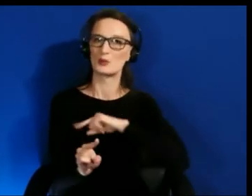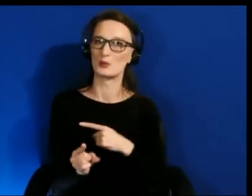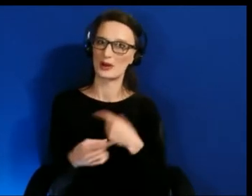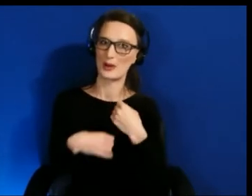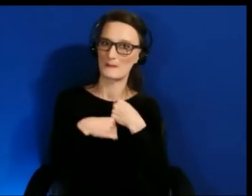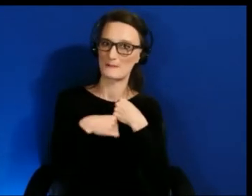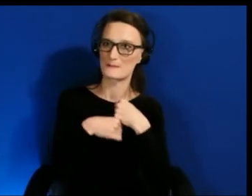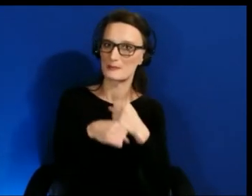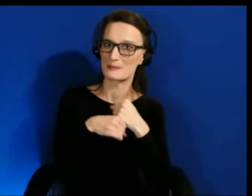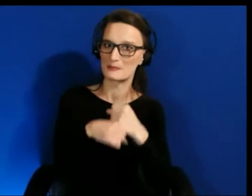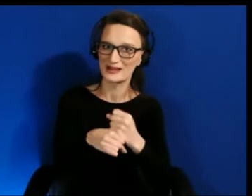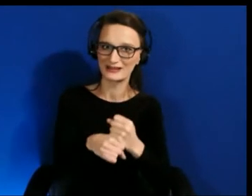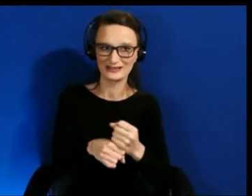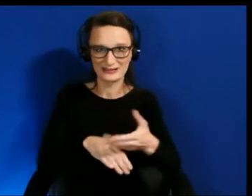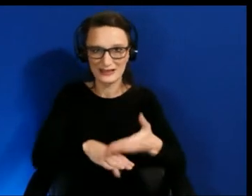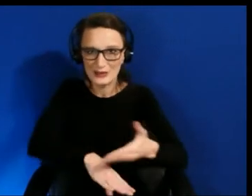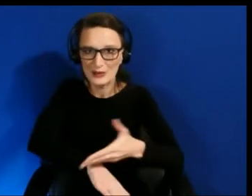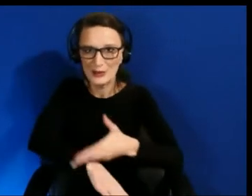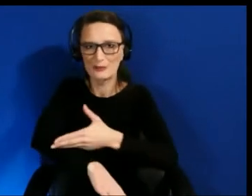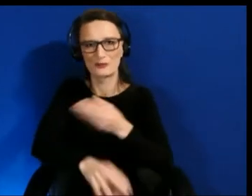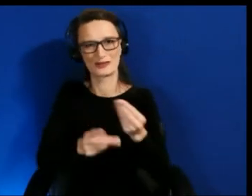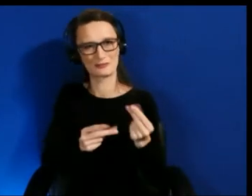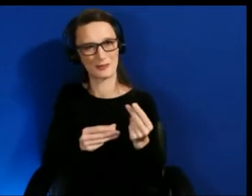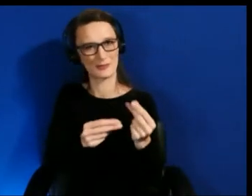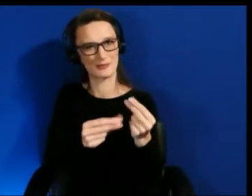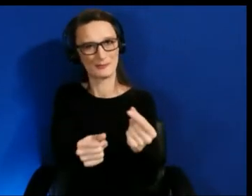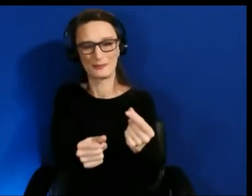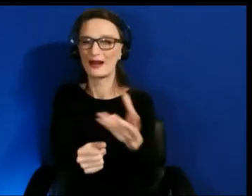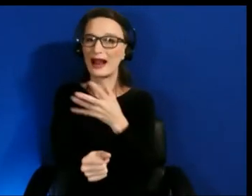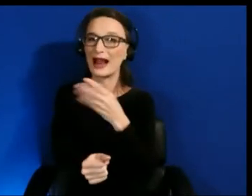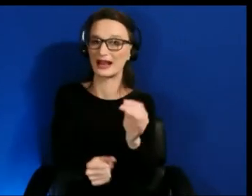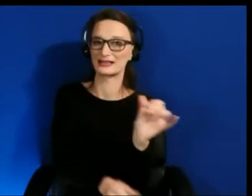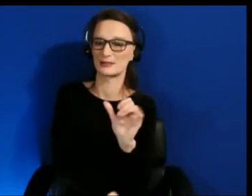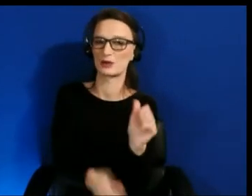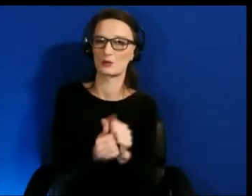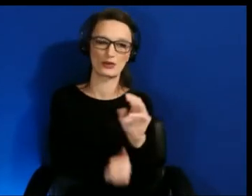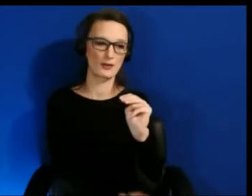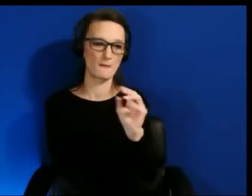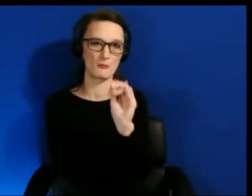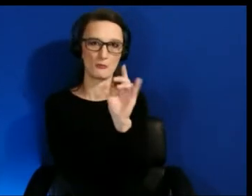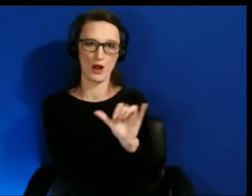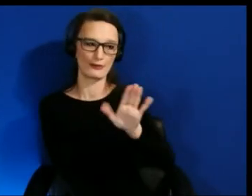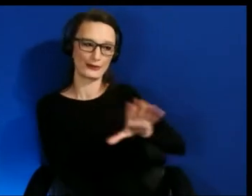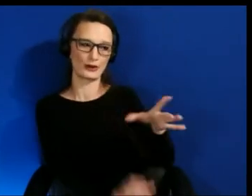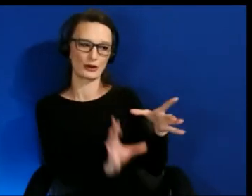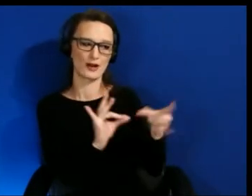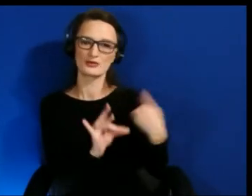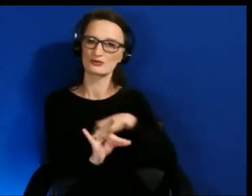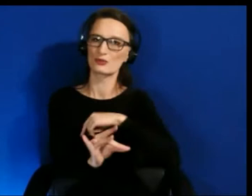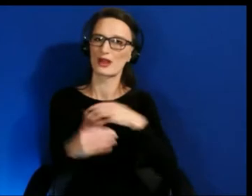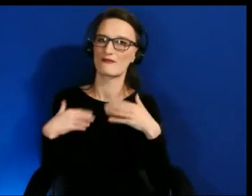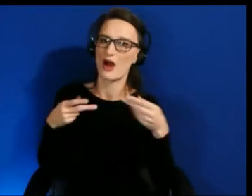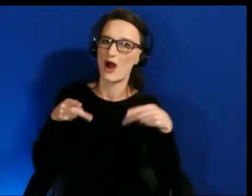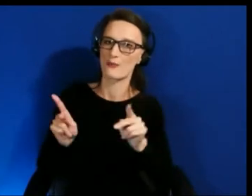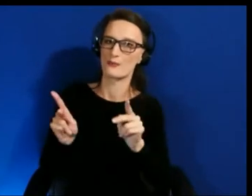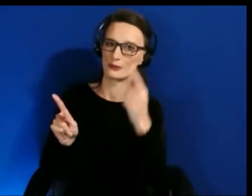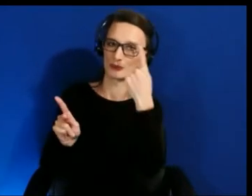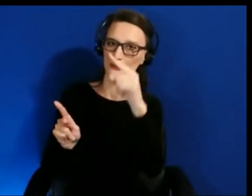so quickly, and similar to what Molly said, we have an opportunity for folks in the accessibility